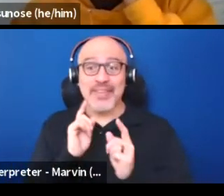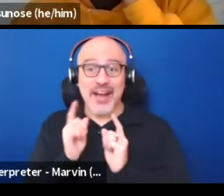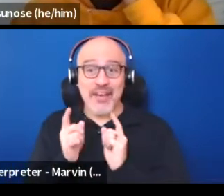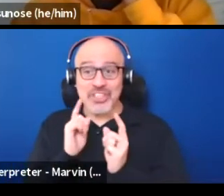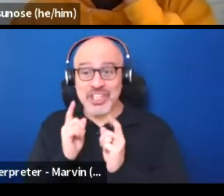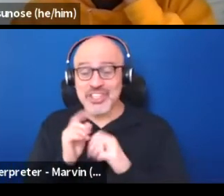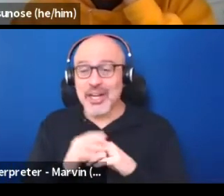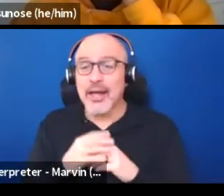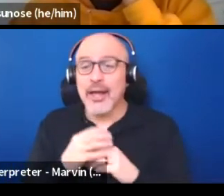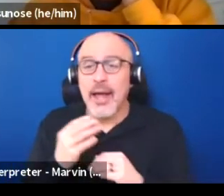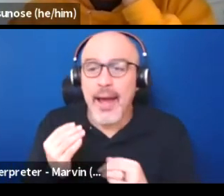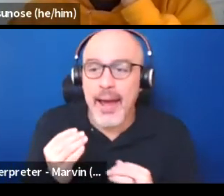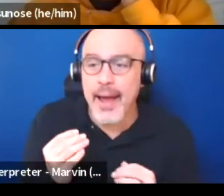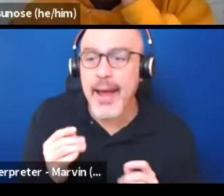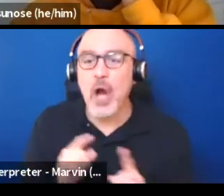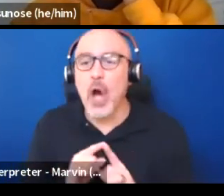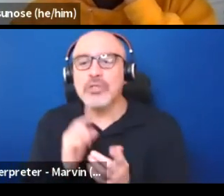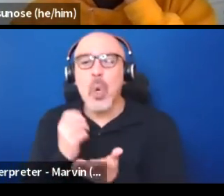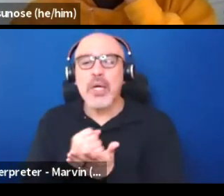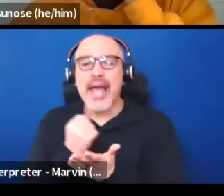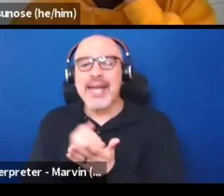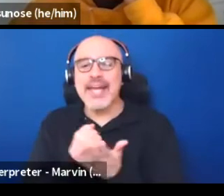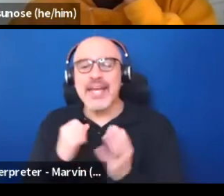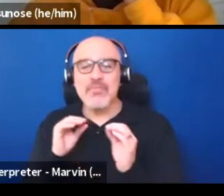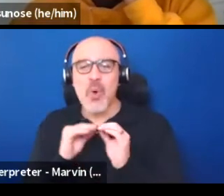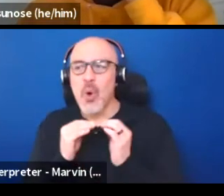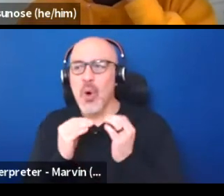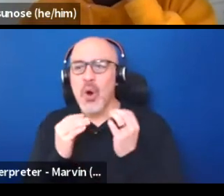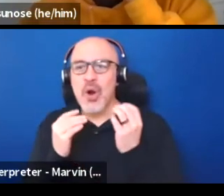and gaining just some more thoughts on this.